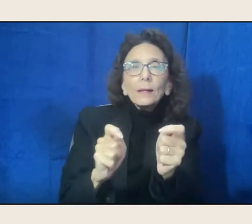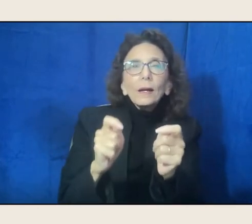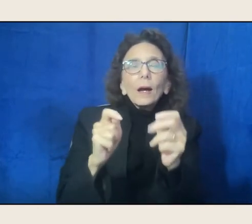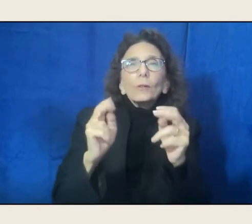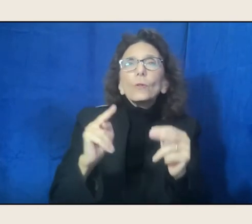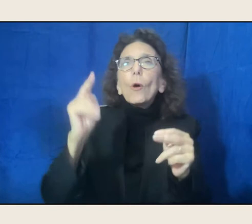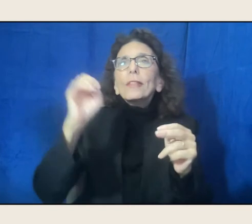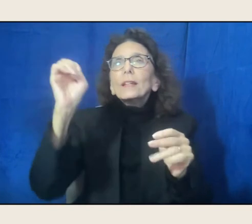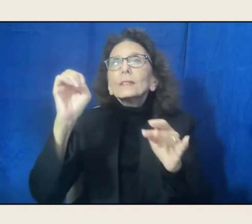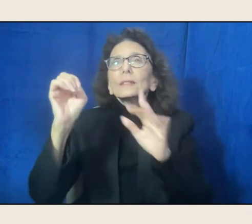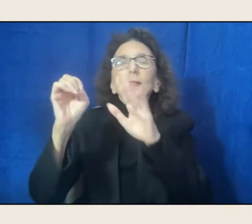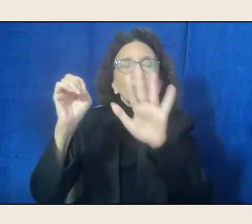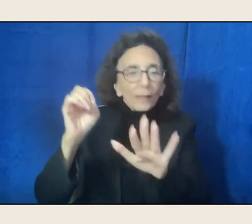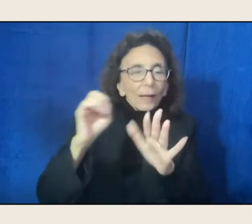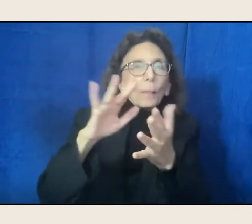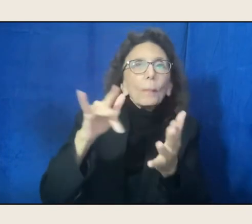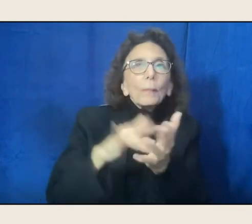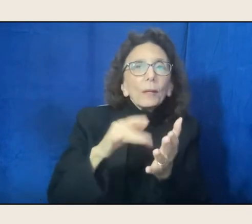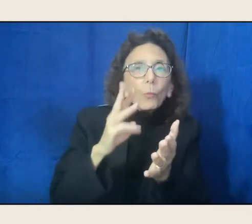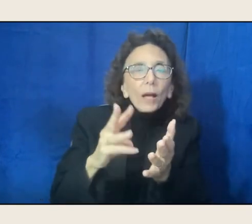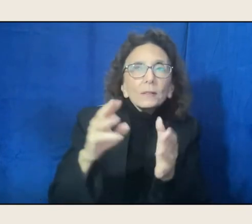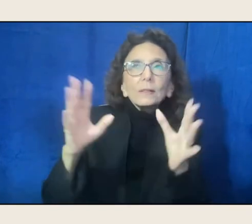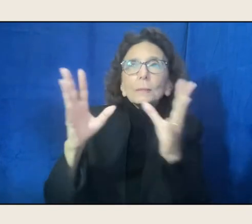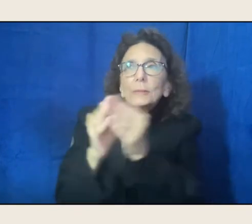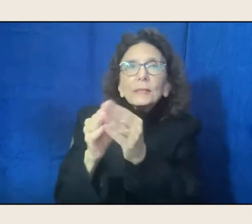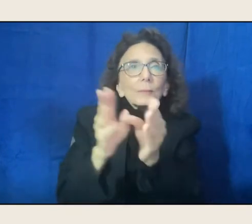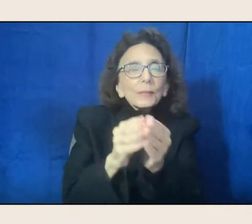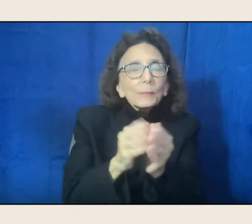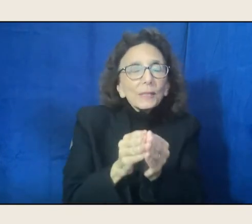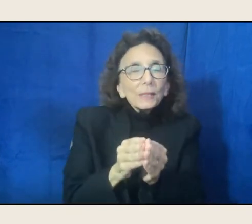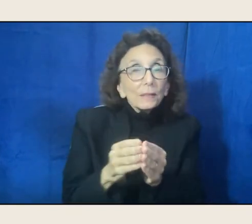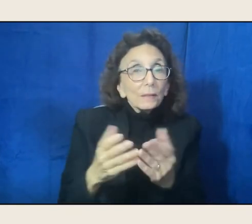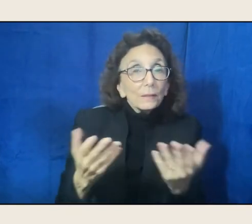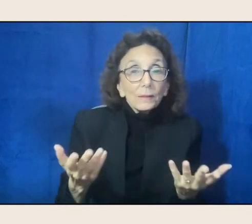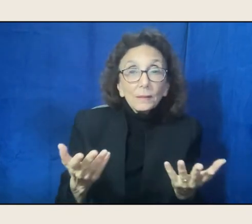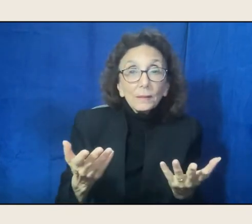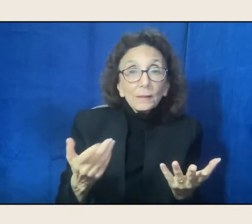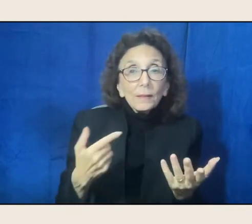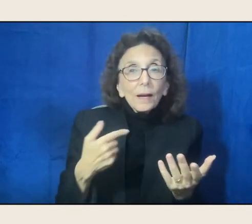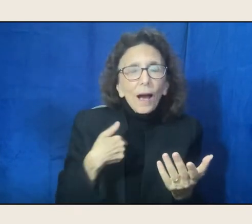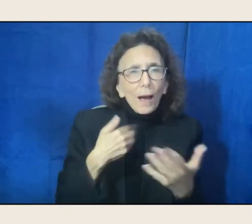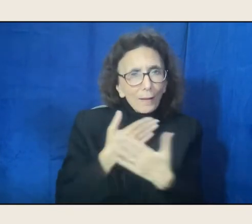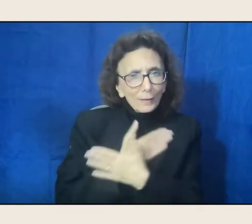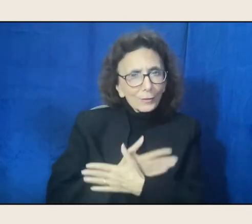And so it was great for, I like that way of putting together the anthology.